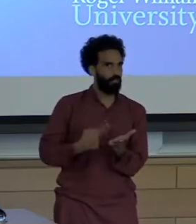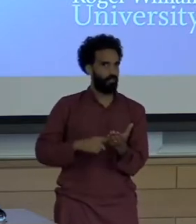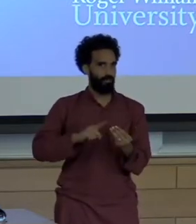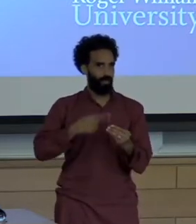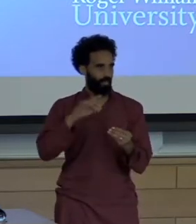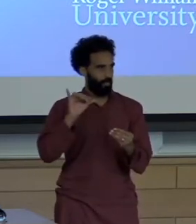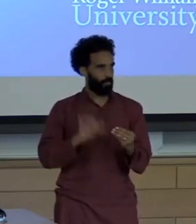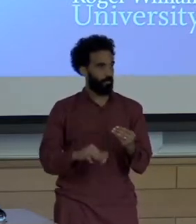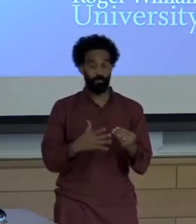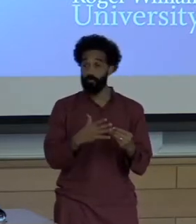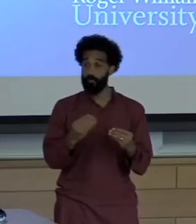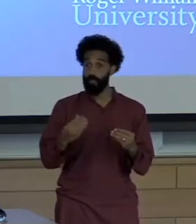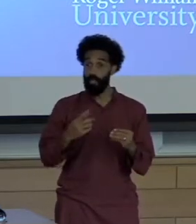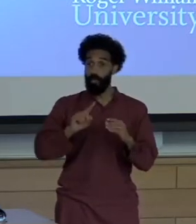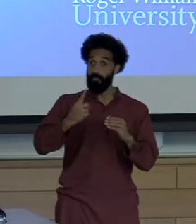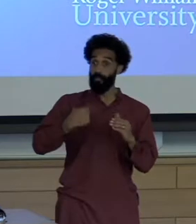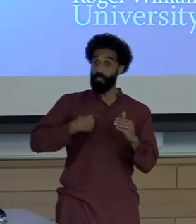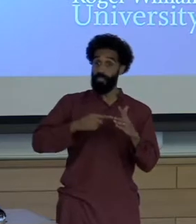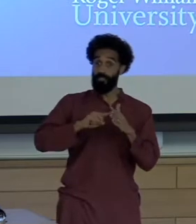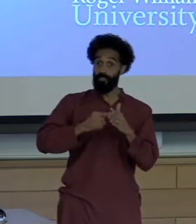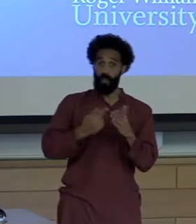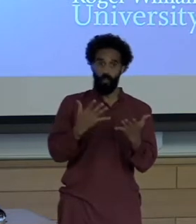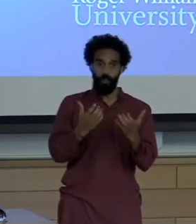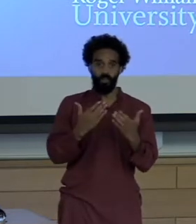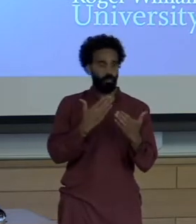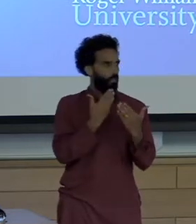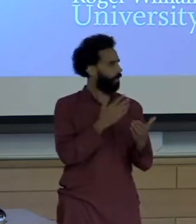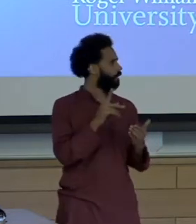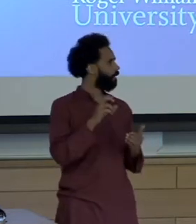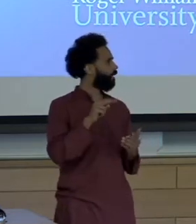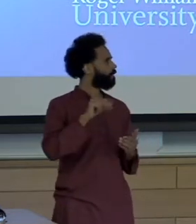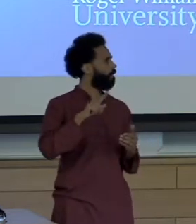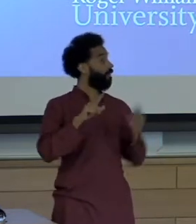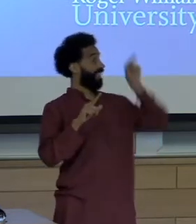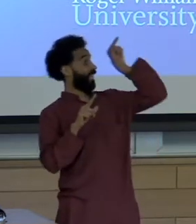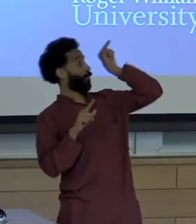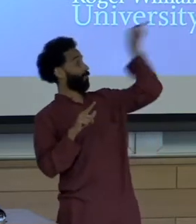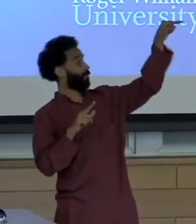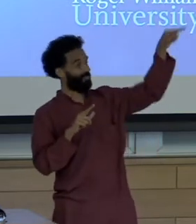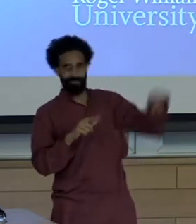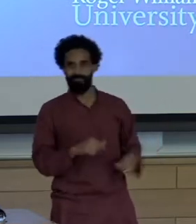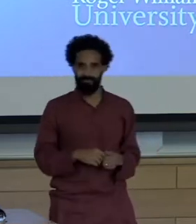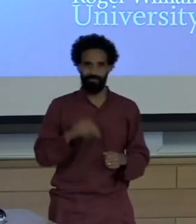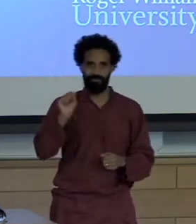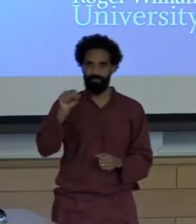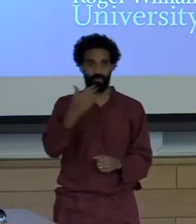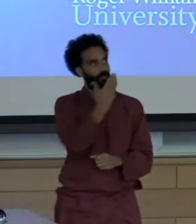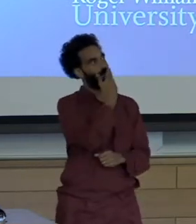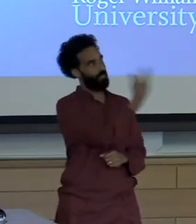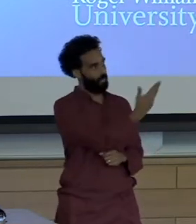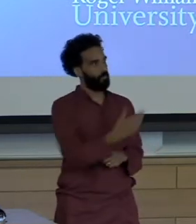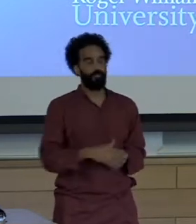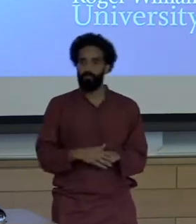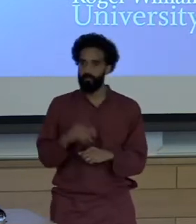Before I start I want to thank you Kendall, wherever she went. Oh there she is. Kendall Moore who got me